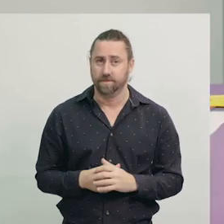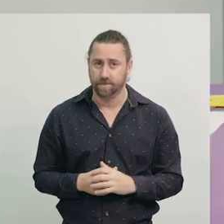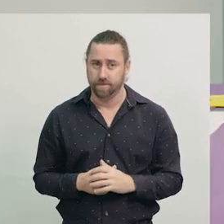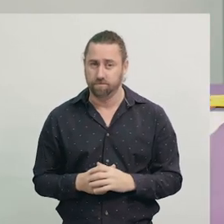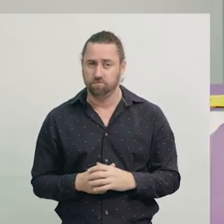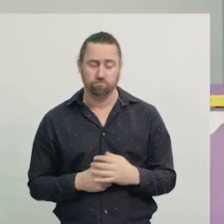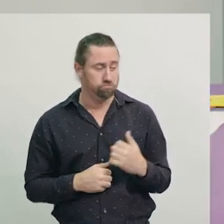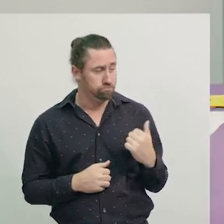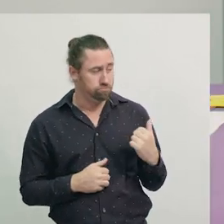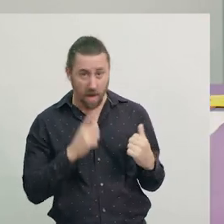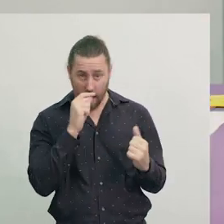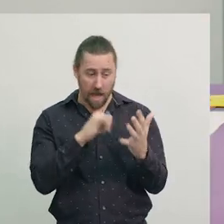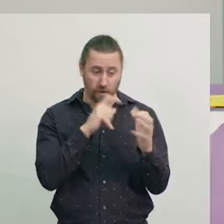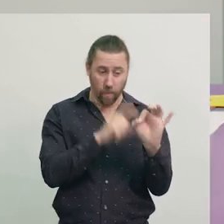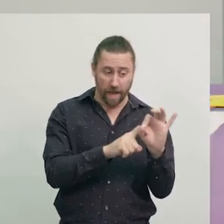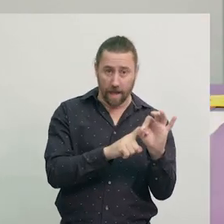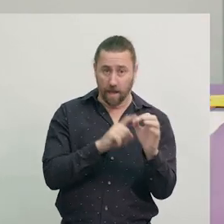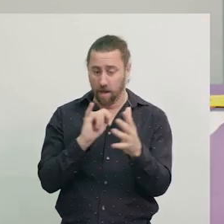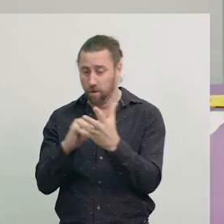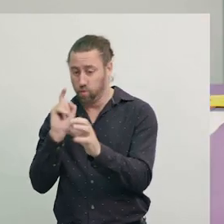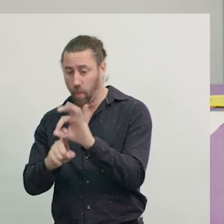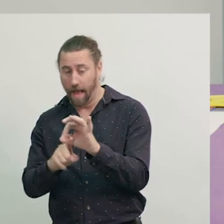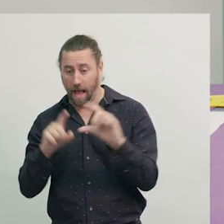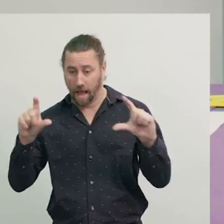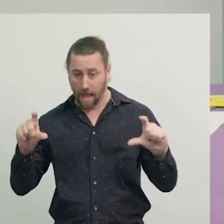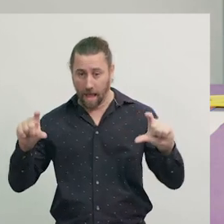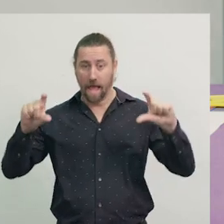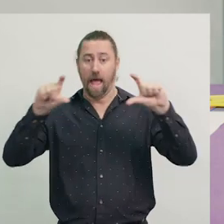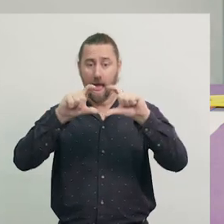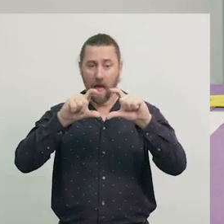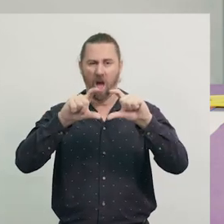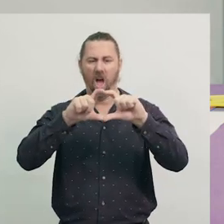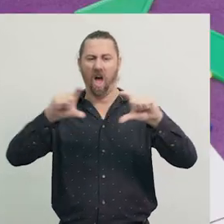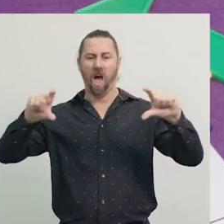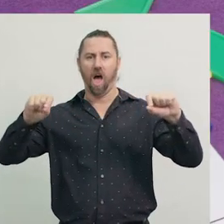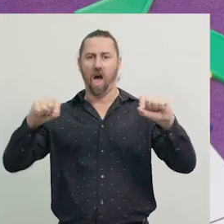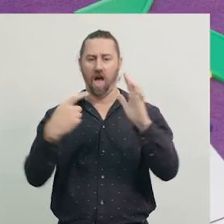We could also take two squares, and join them together,